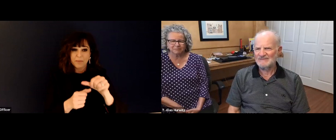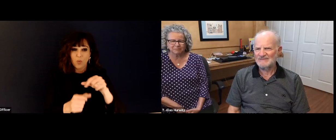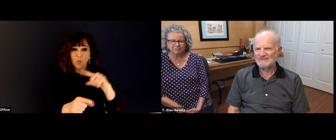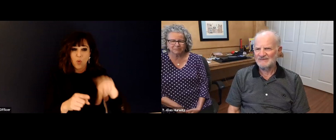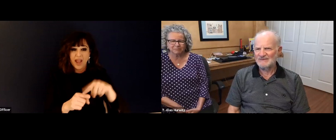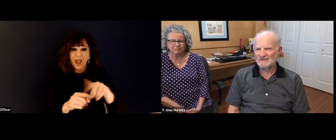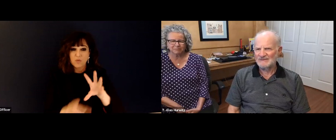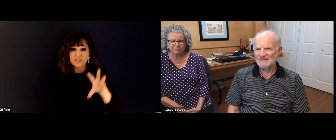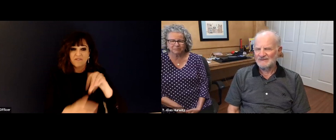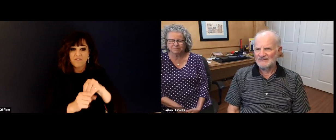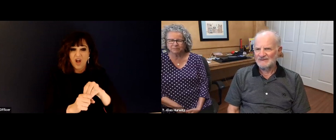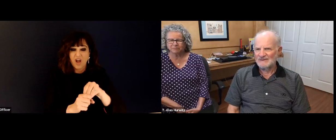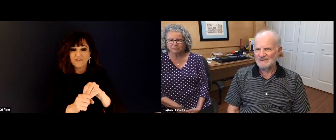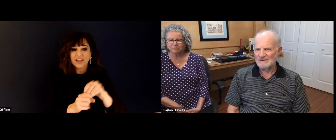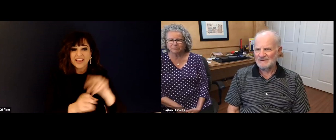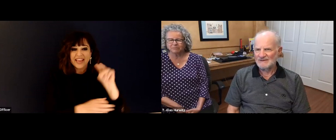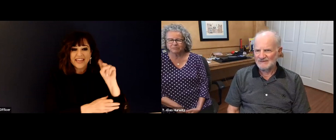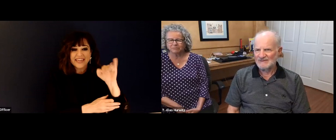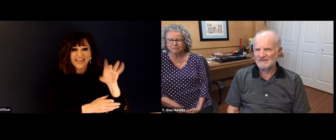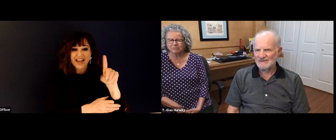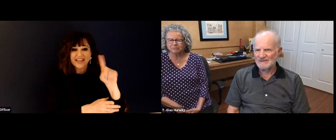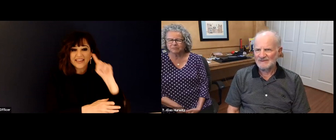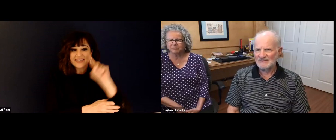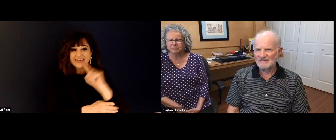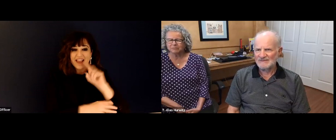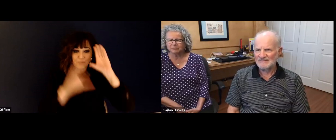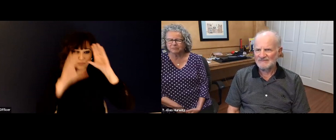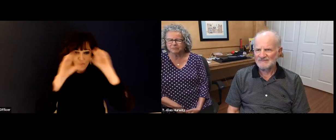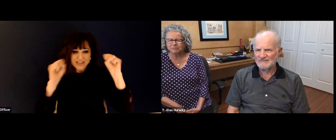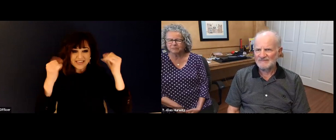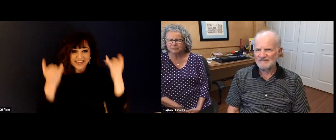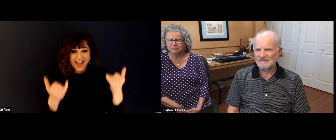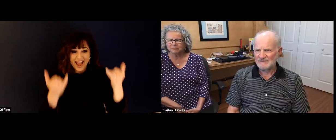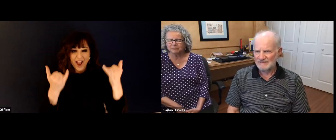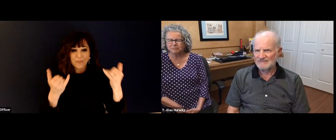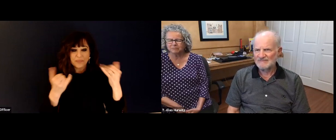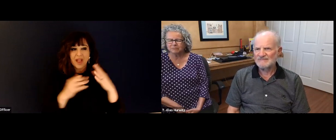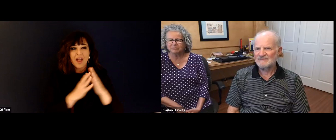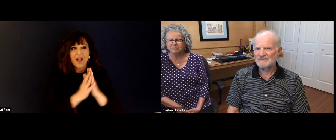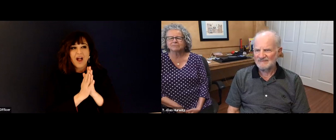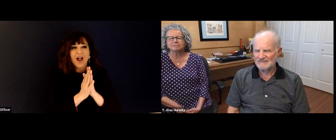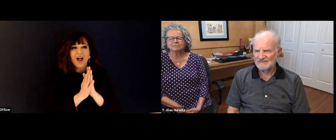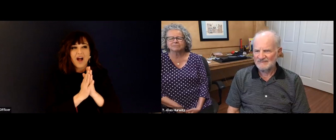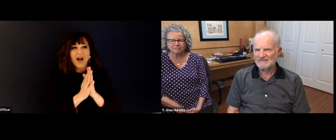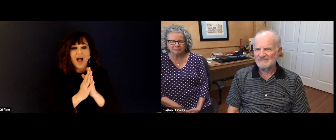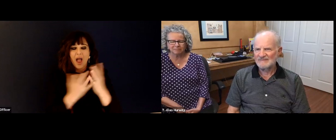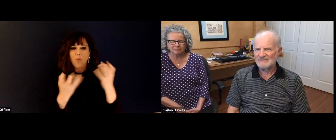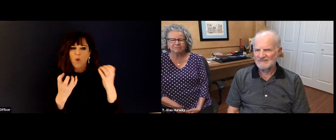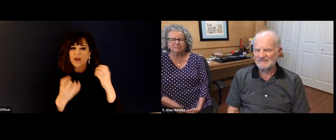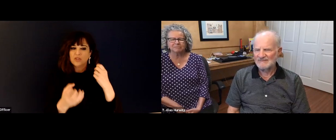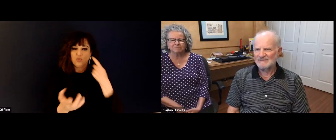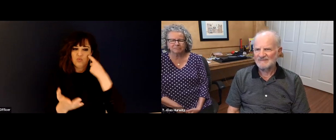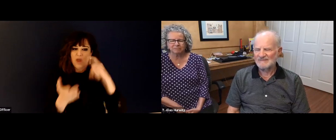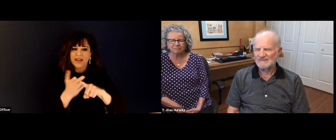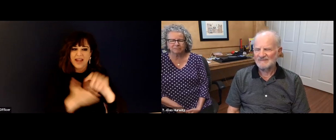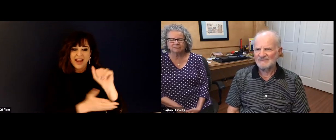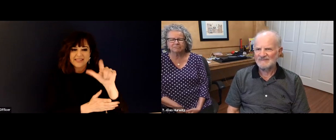that I really learned from being both AT and T ID and a Gallaudet. Thank you for sharing that answer. I remember when I was